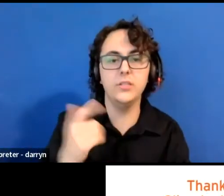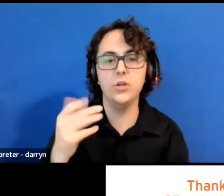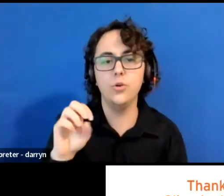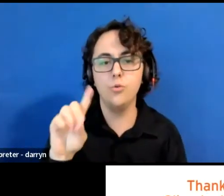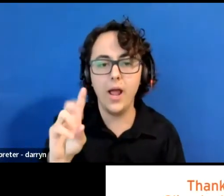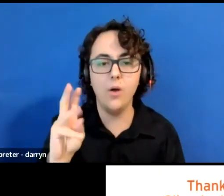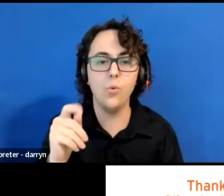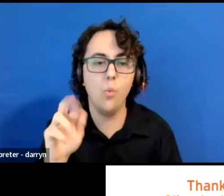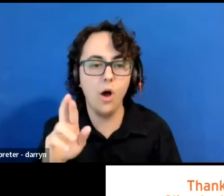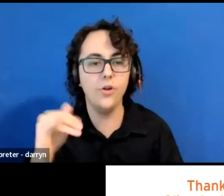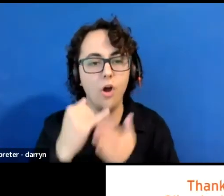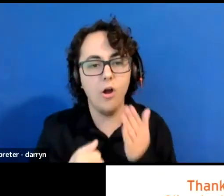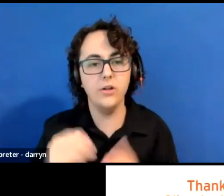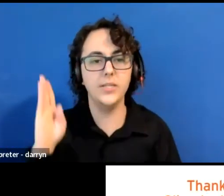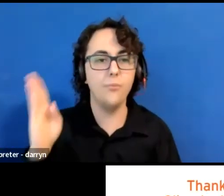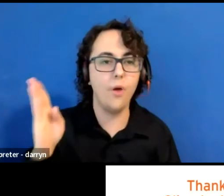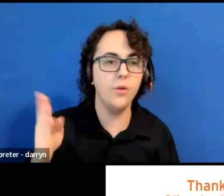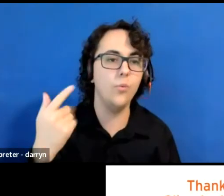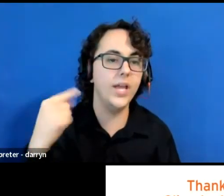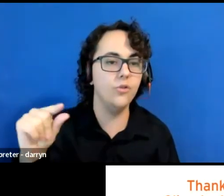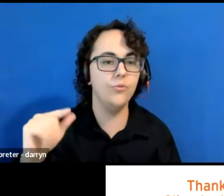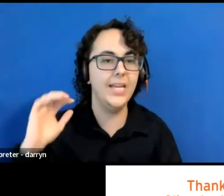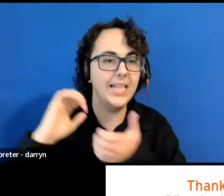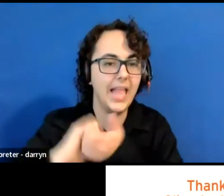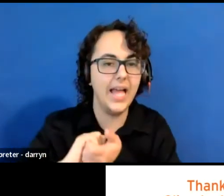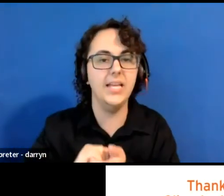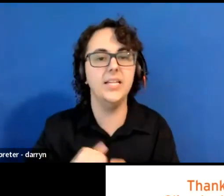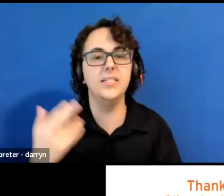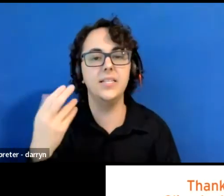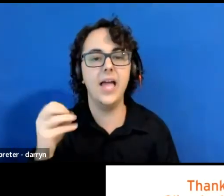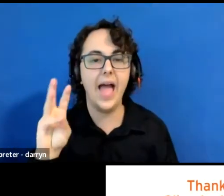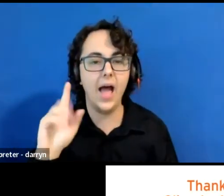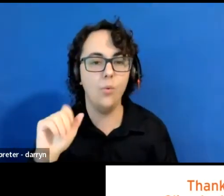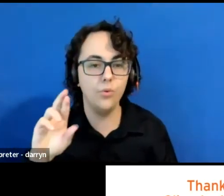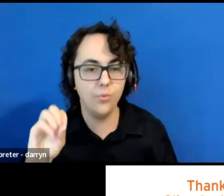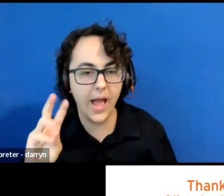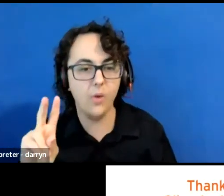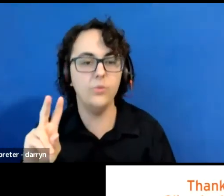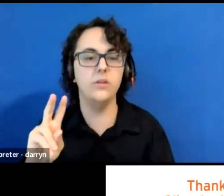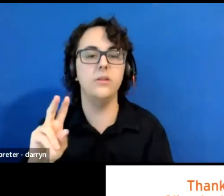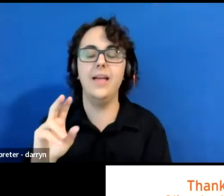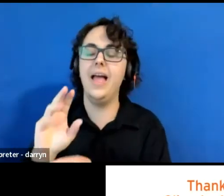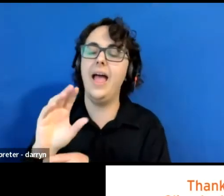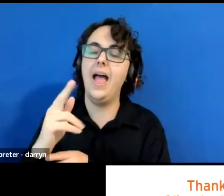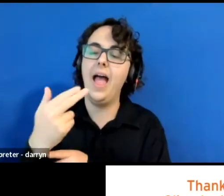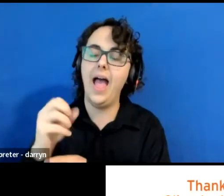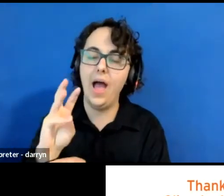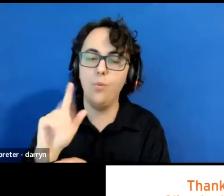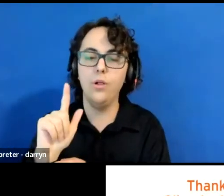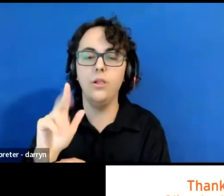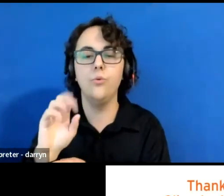Broadway Green Alliance, HowlRound, Superhero Clubhouse and National Alliance for Musical Theater.